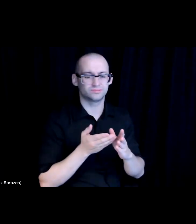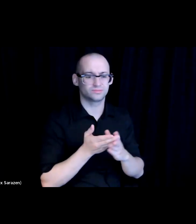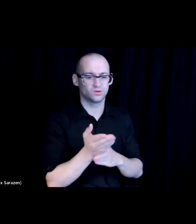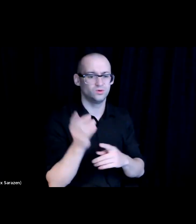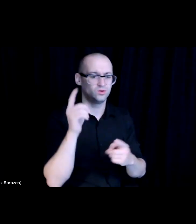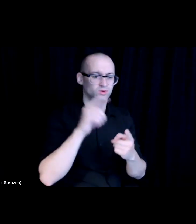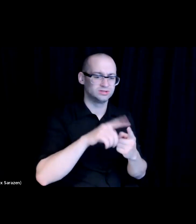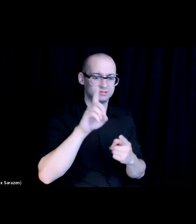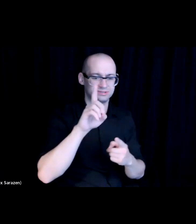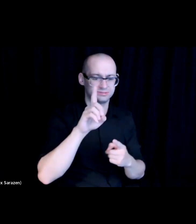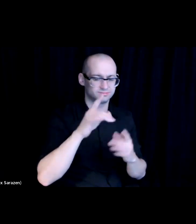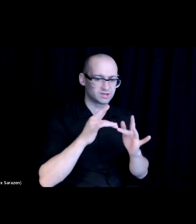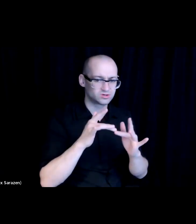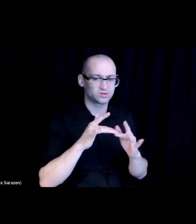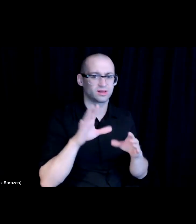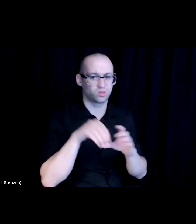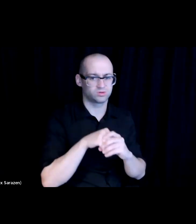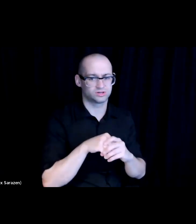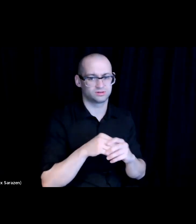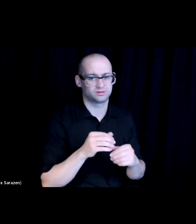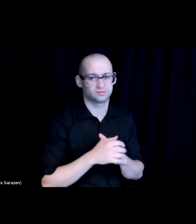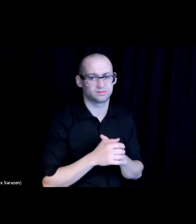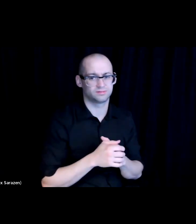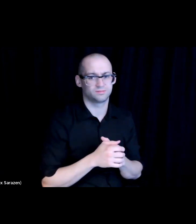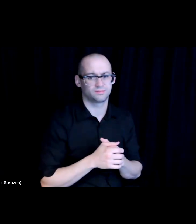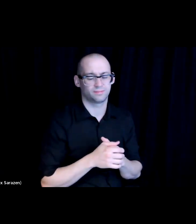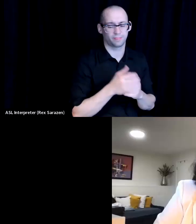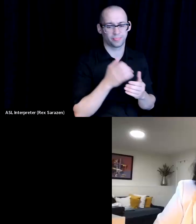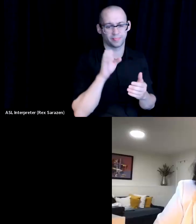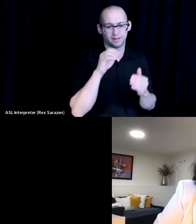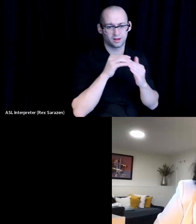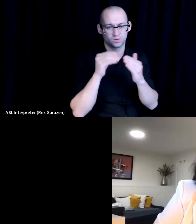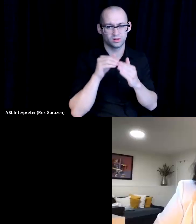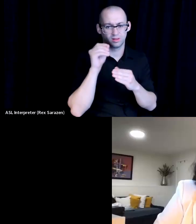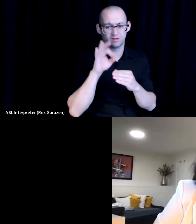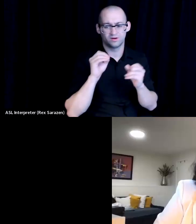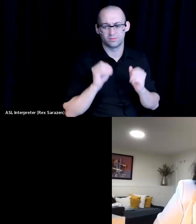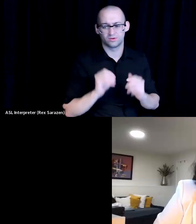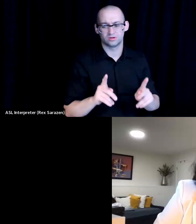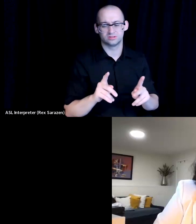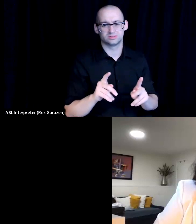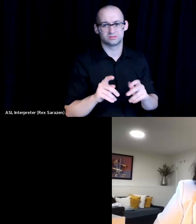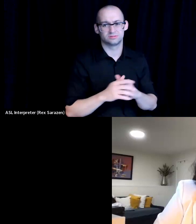That's equitable of opportunities and prosperity, regardless of geography, right?